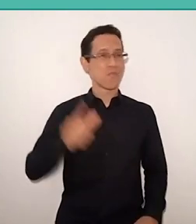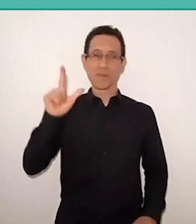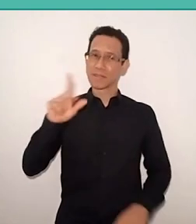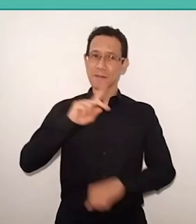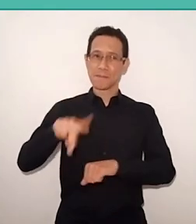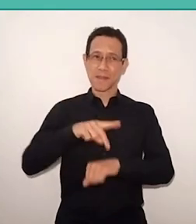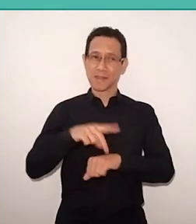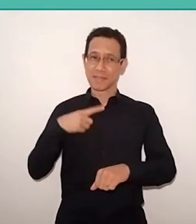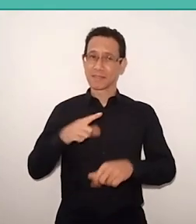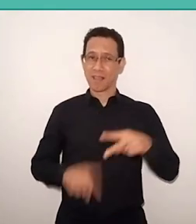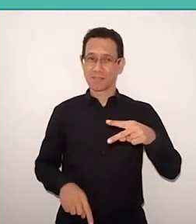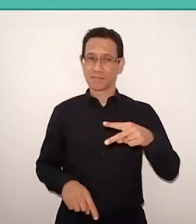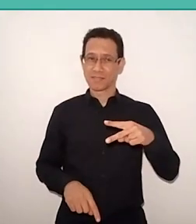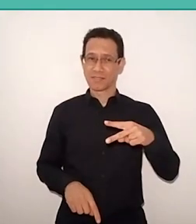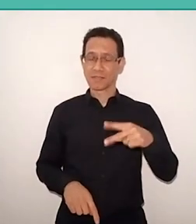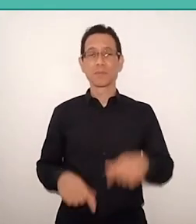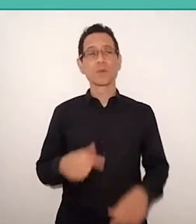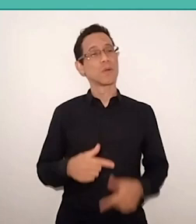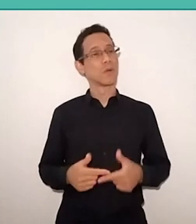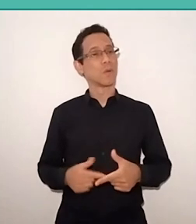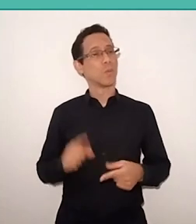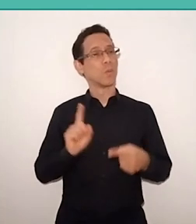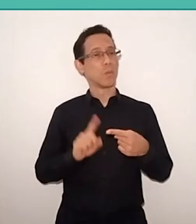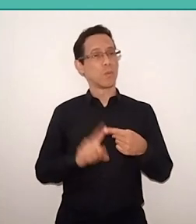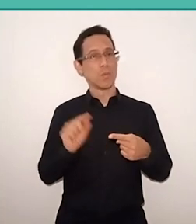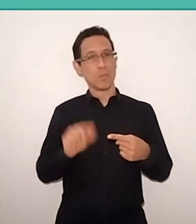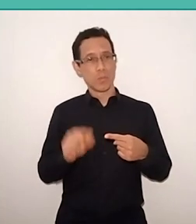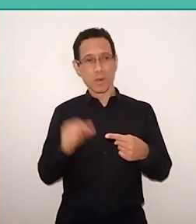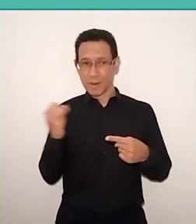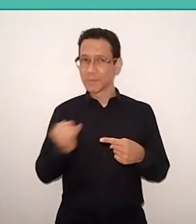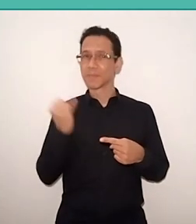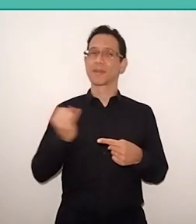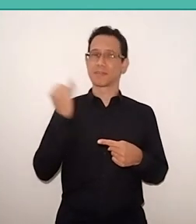on the one hand we have a speech about the importance of fighting